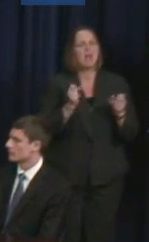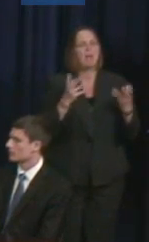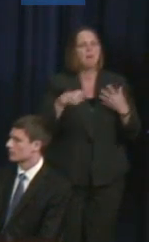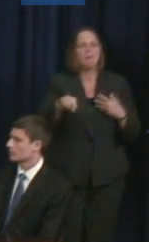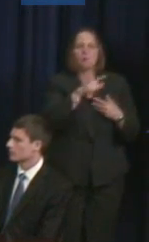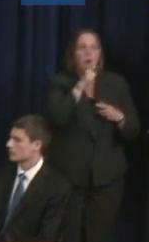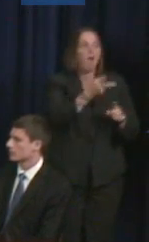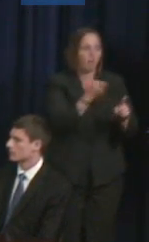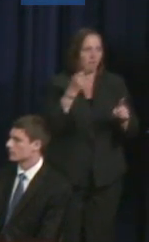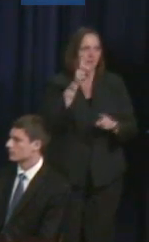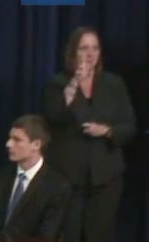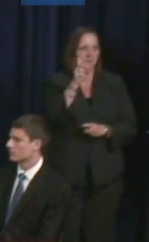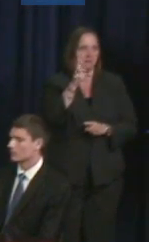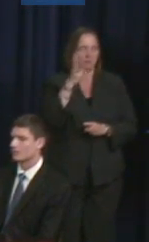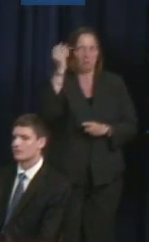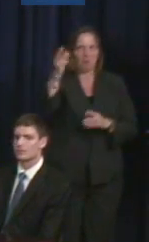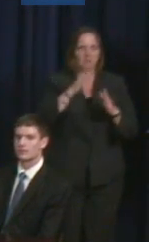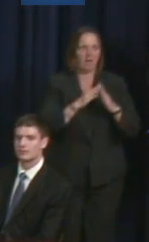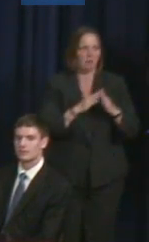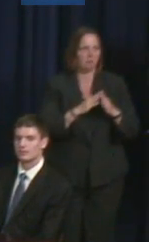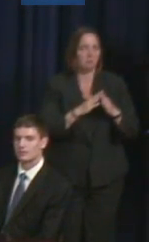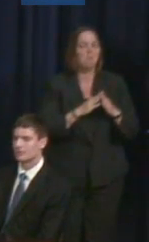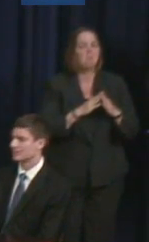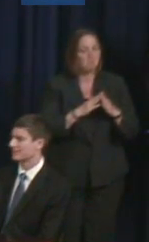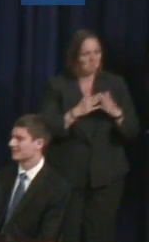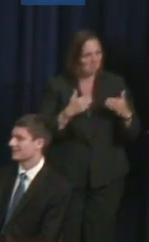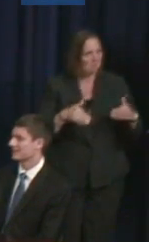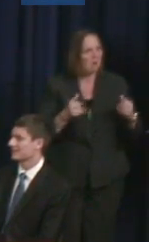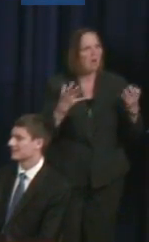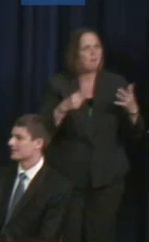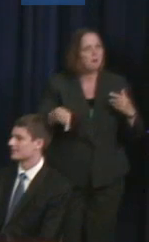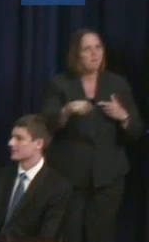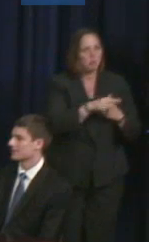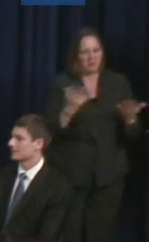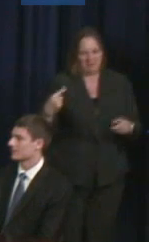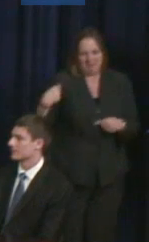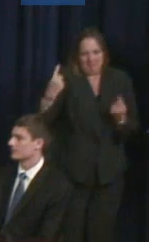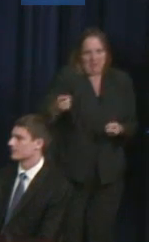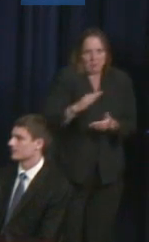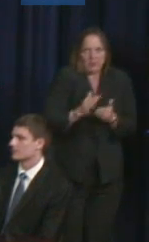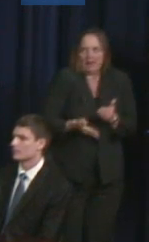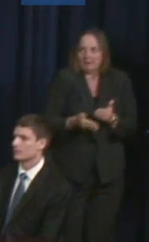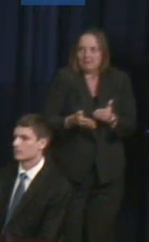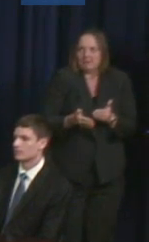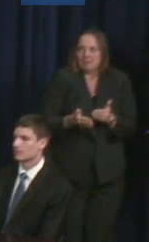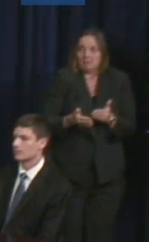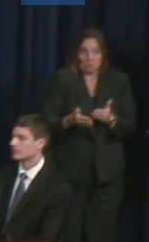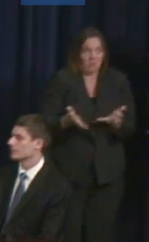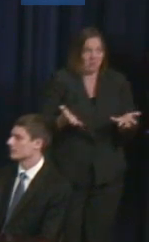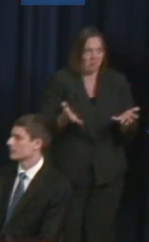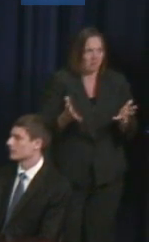how many of you have been here over the weekend? So wasn't it a great weekend?